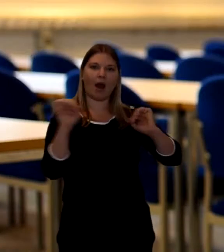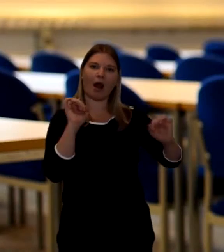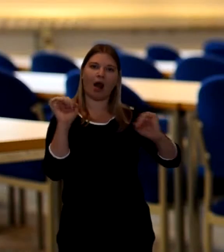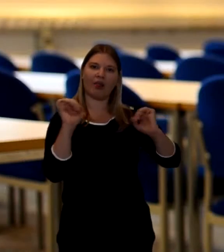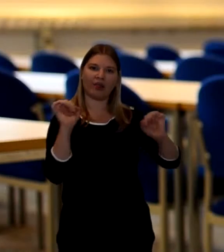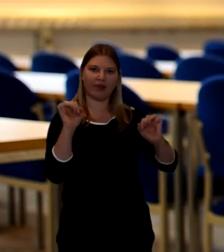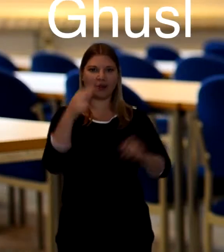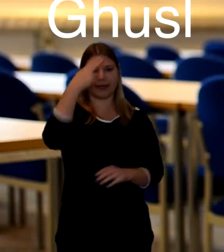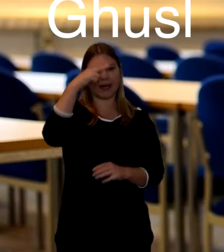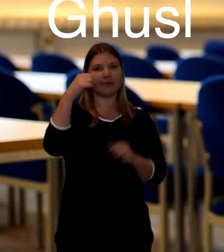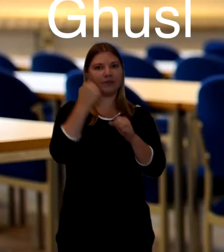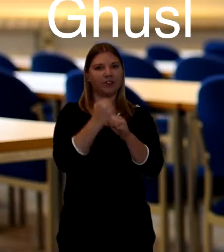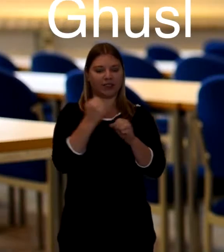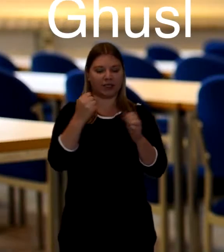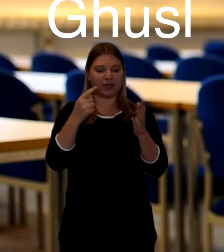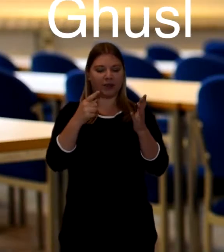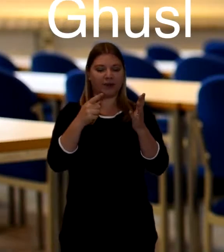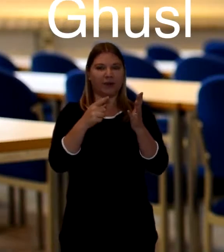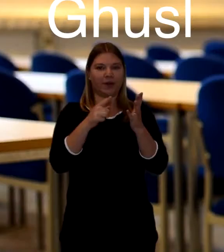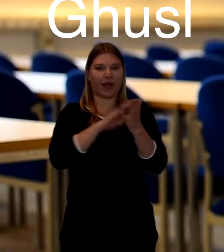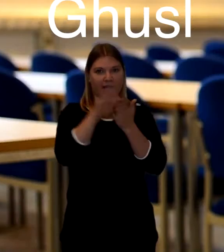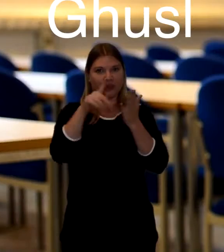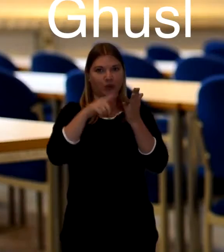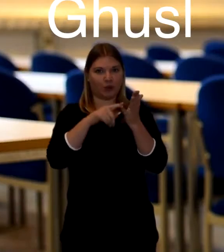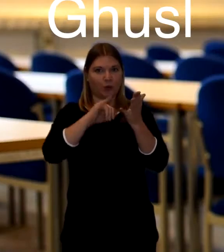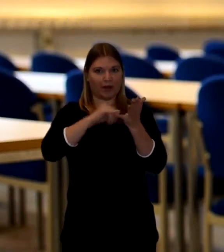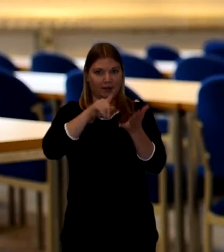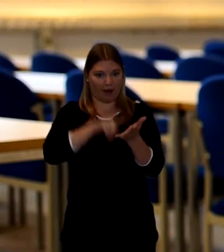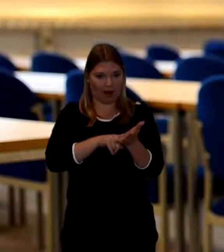Which is known as the ghusl now this will be done at a special area